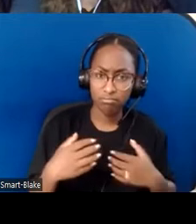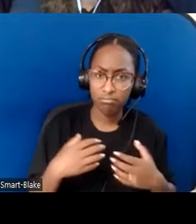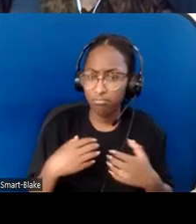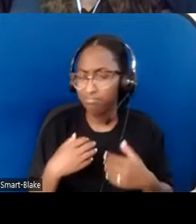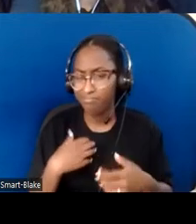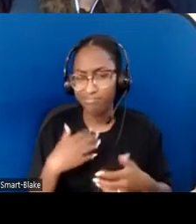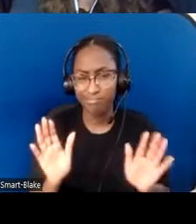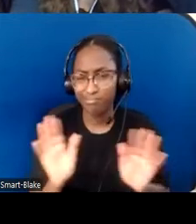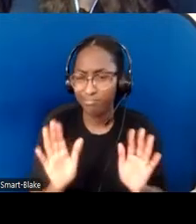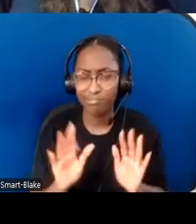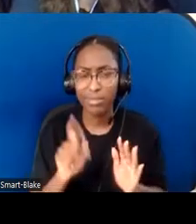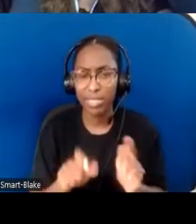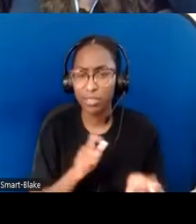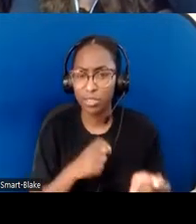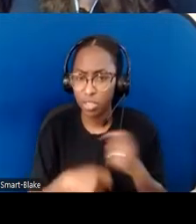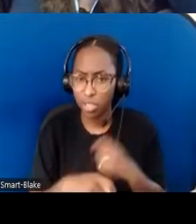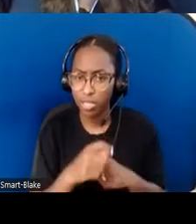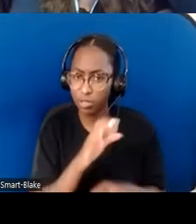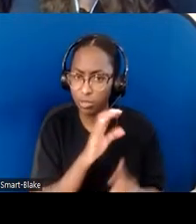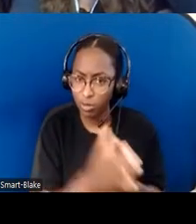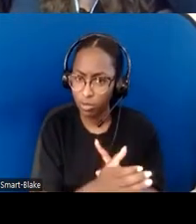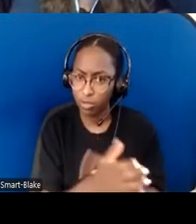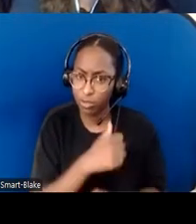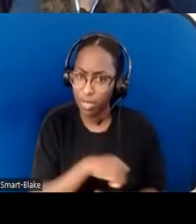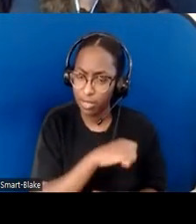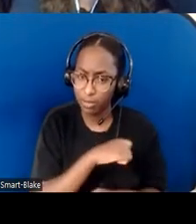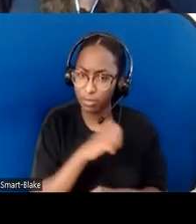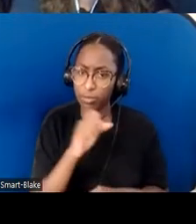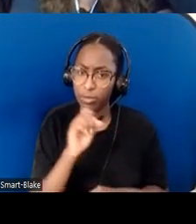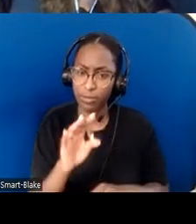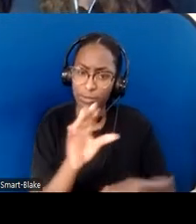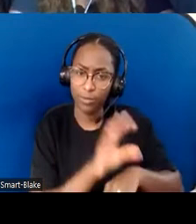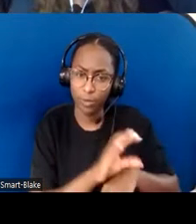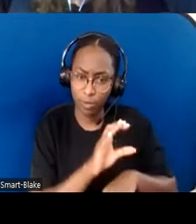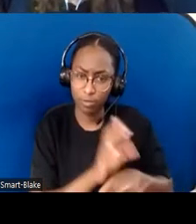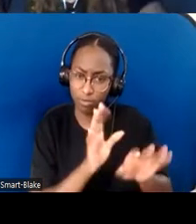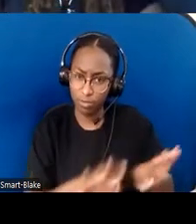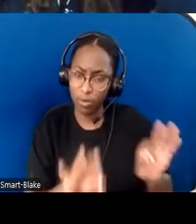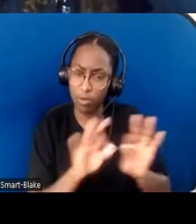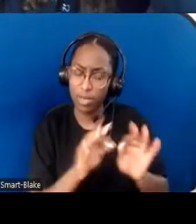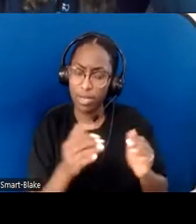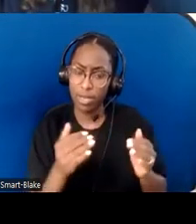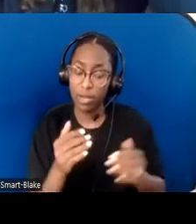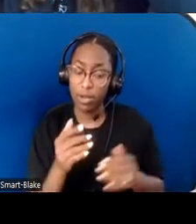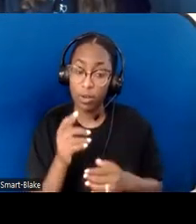of the church, it's also, then, important to have... people with disabilities in leadership roles.